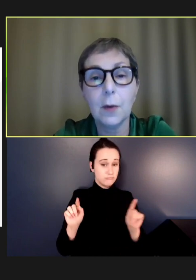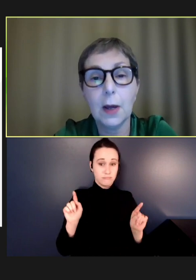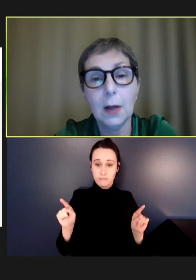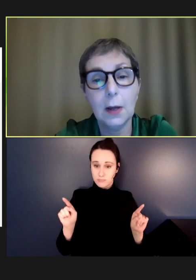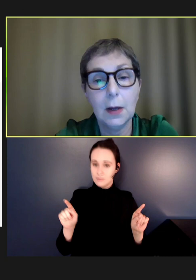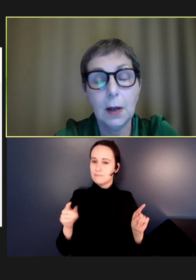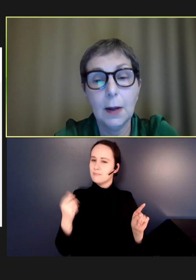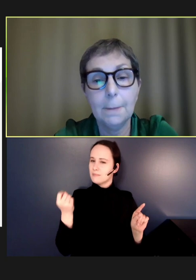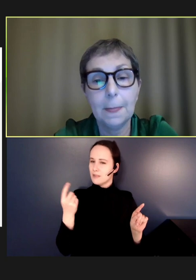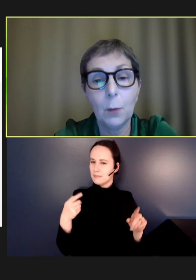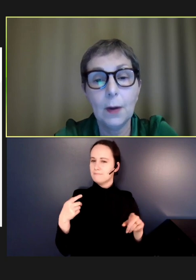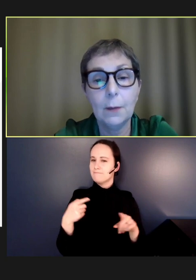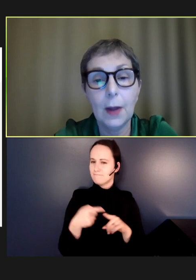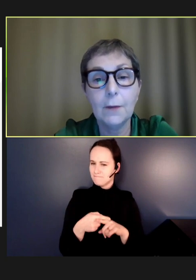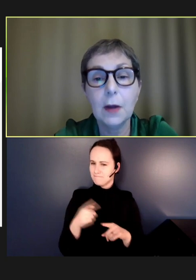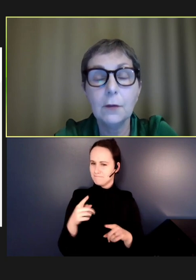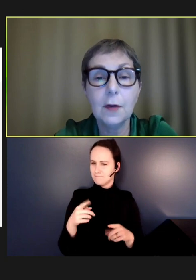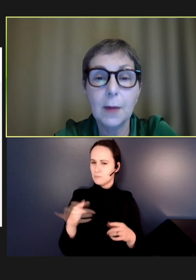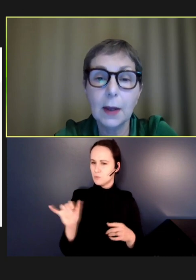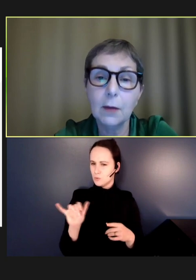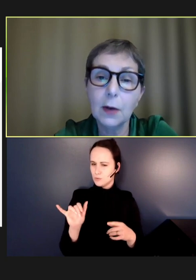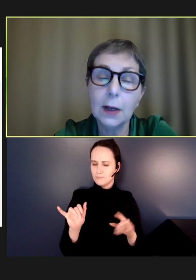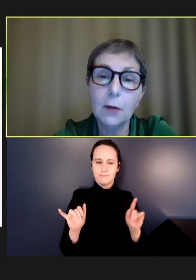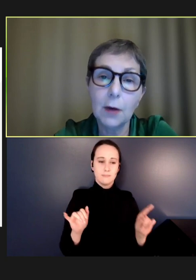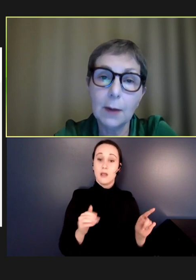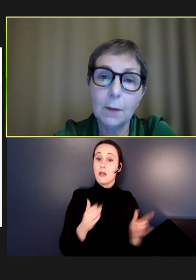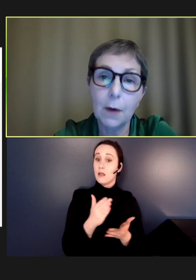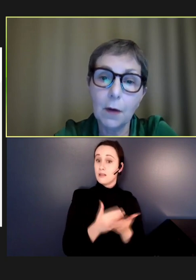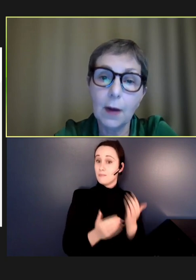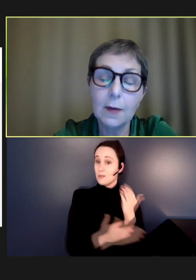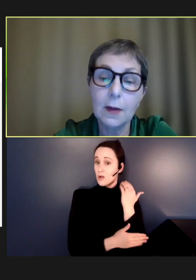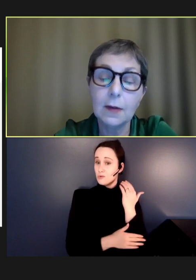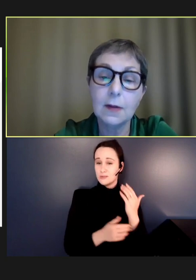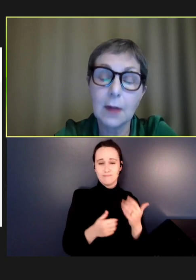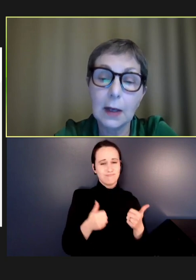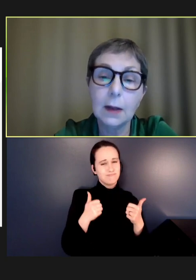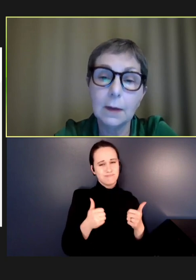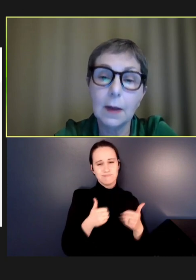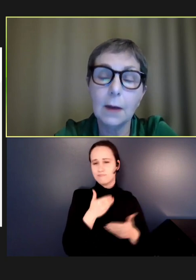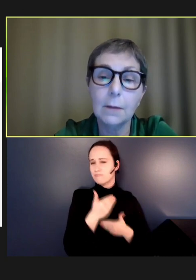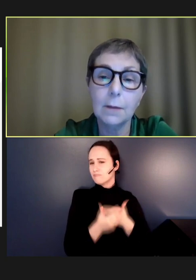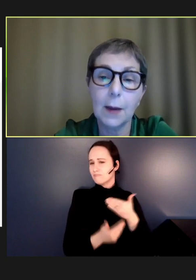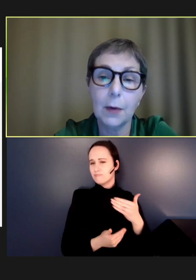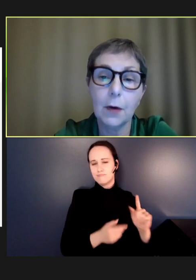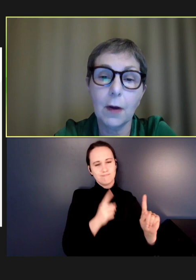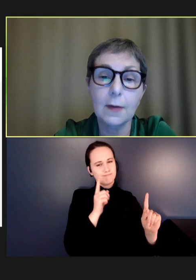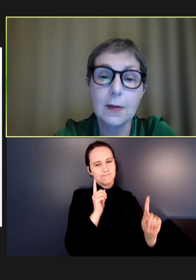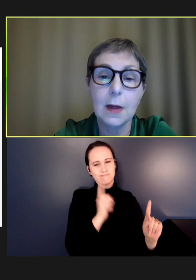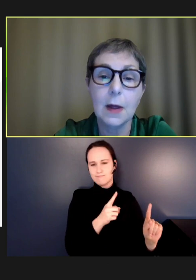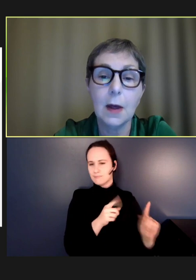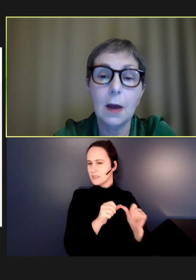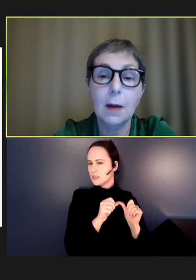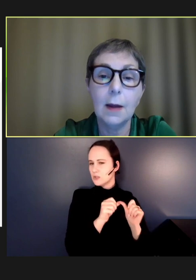where we have countries making really great progress and sustaining that progress. At